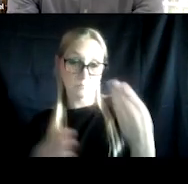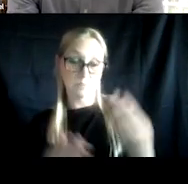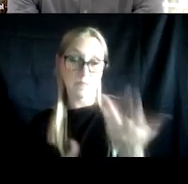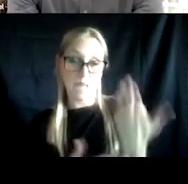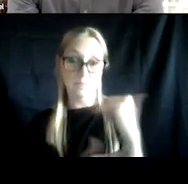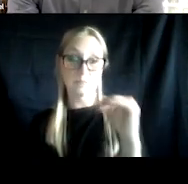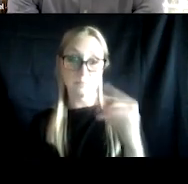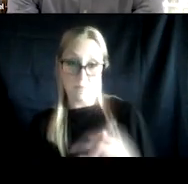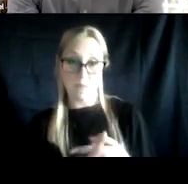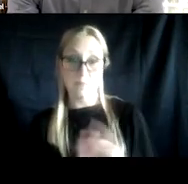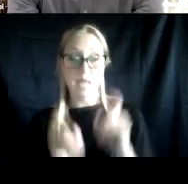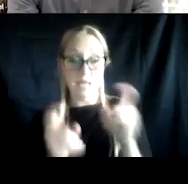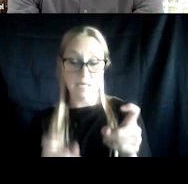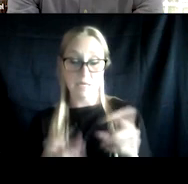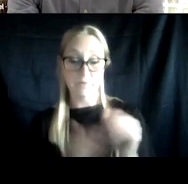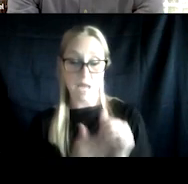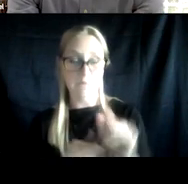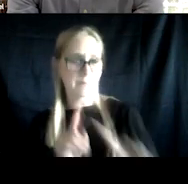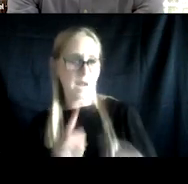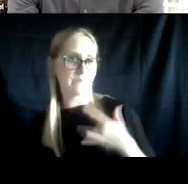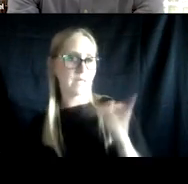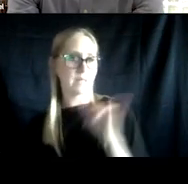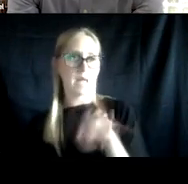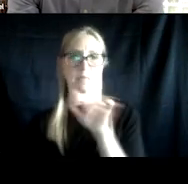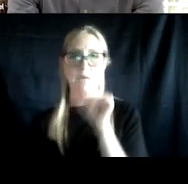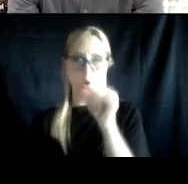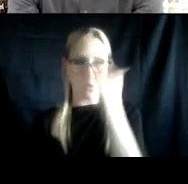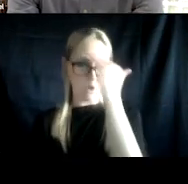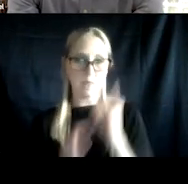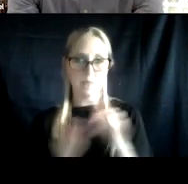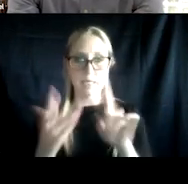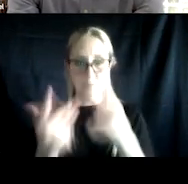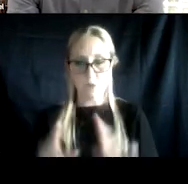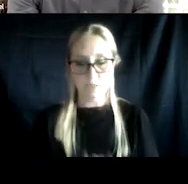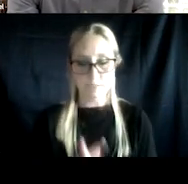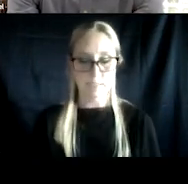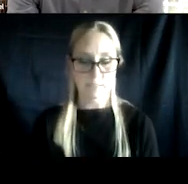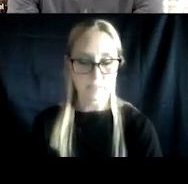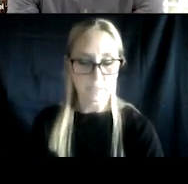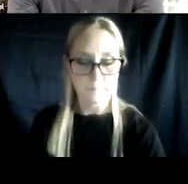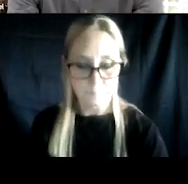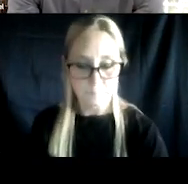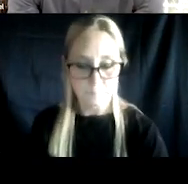They give clinician guidance. But I find that a lot of clinicians don't even know that these exist, most particularly the VA DOD guideline,